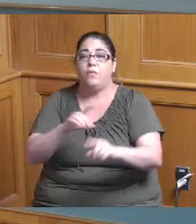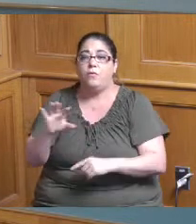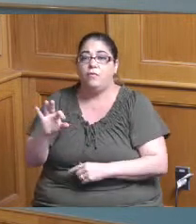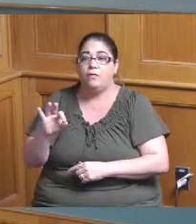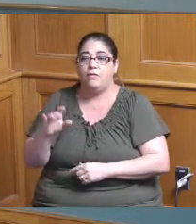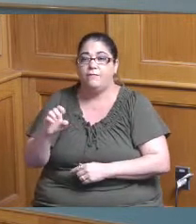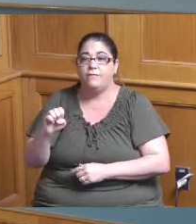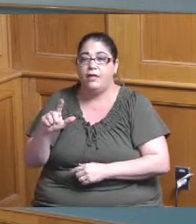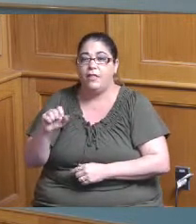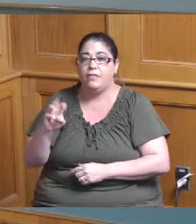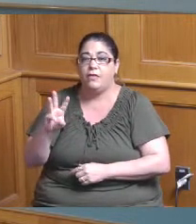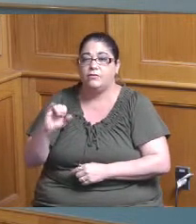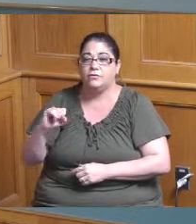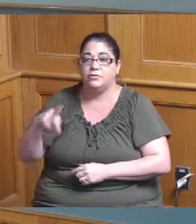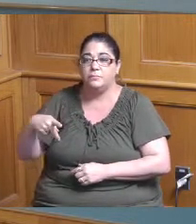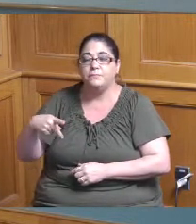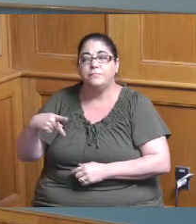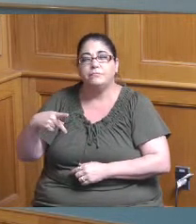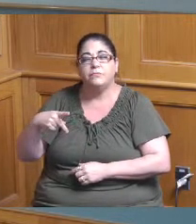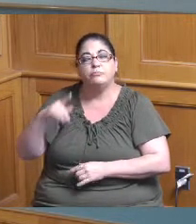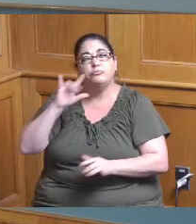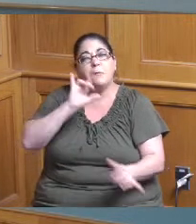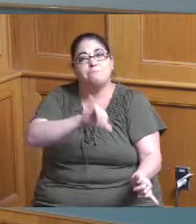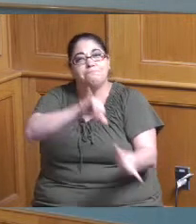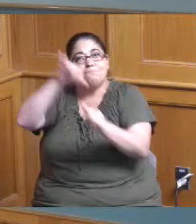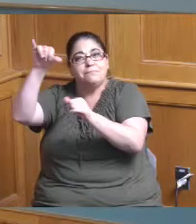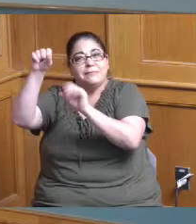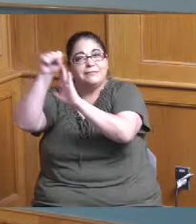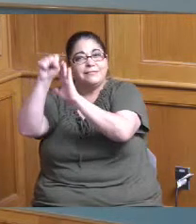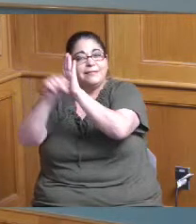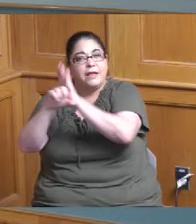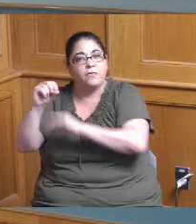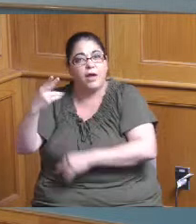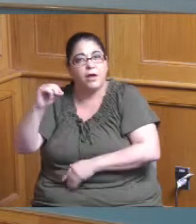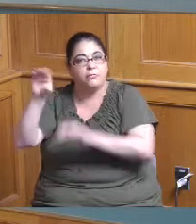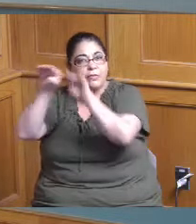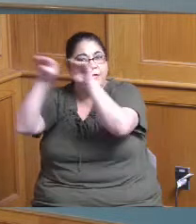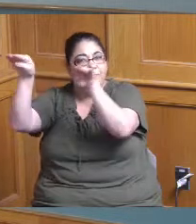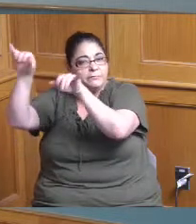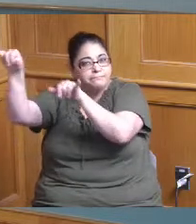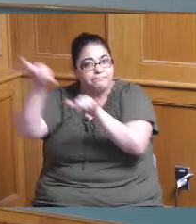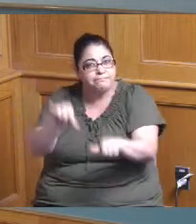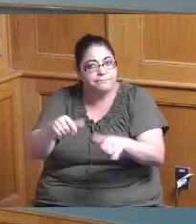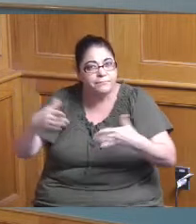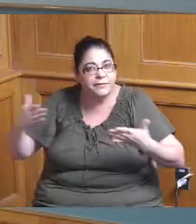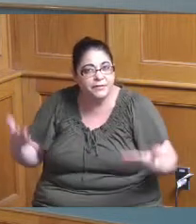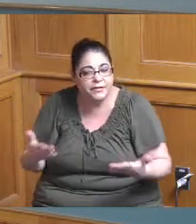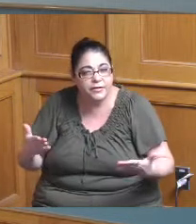mirror what they do at the state with their fellowship program and they do give you one